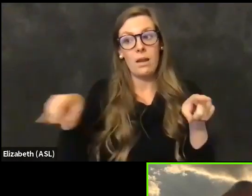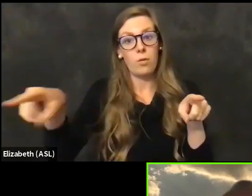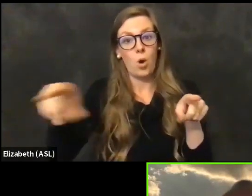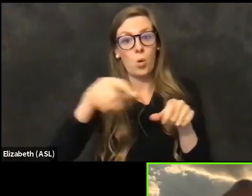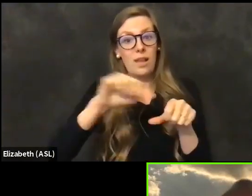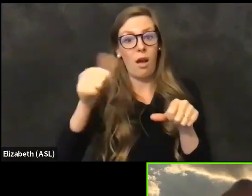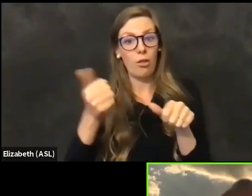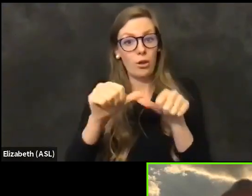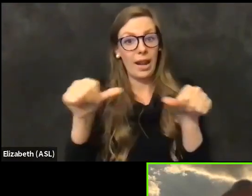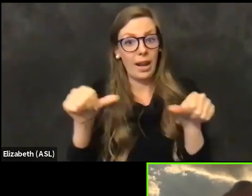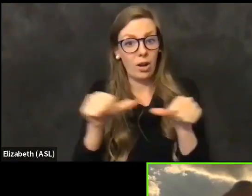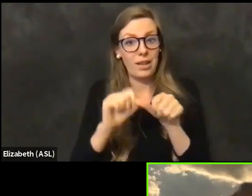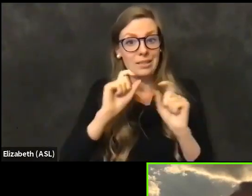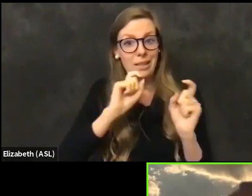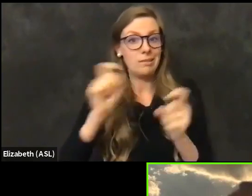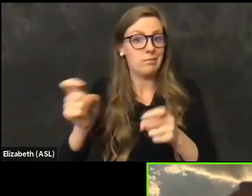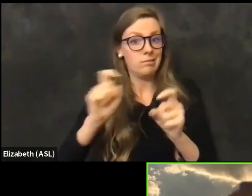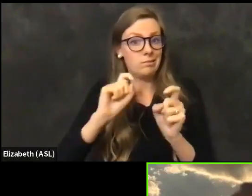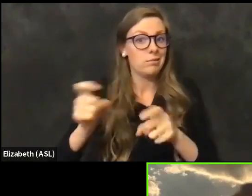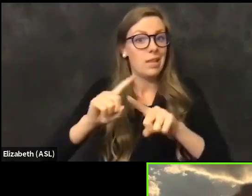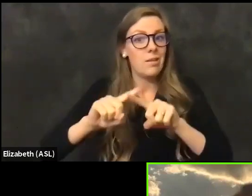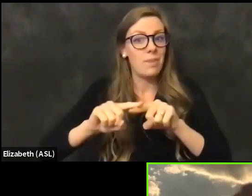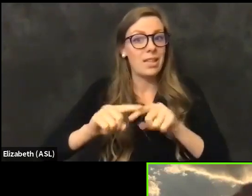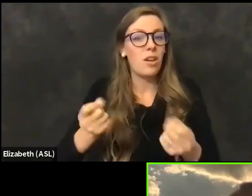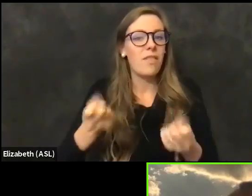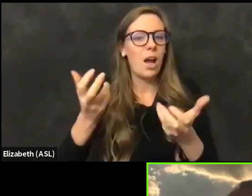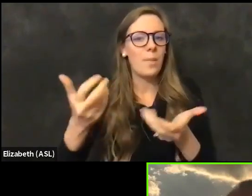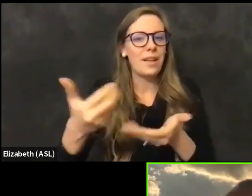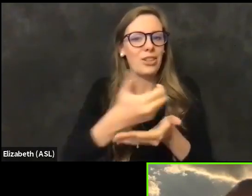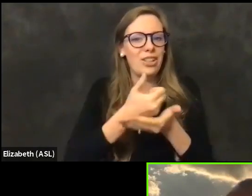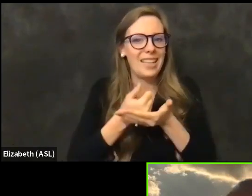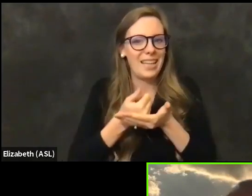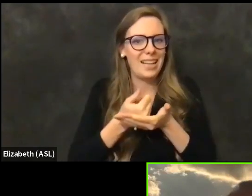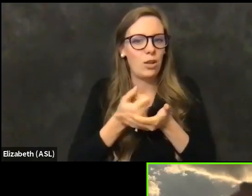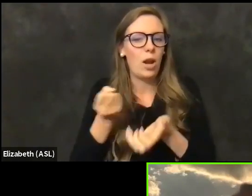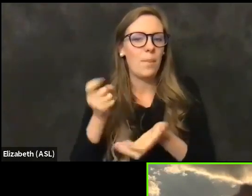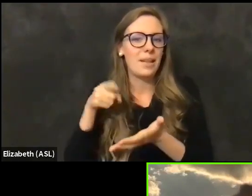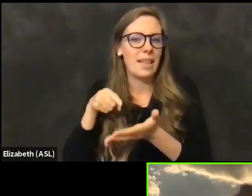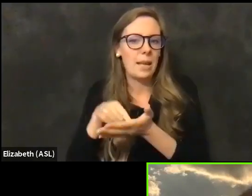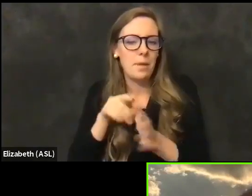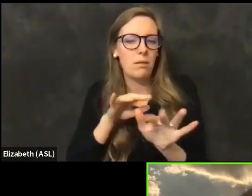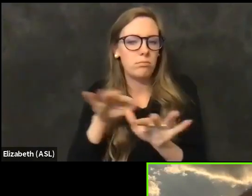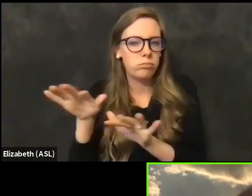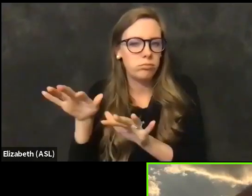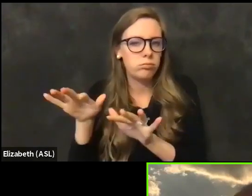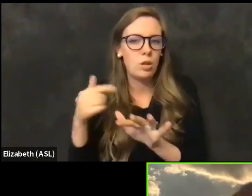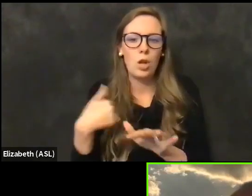on the shipments that they receive to directly go to people. And in that world, whereas we are a